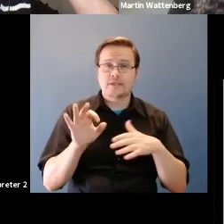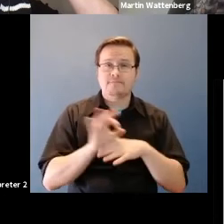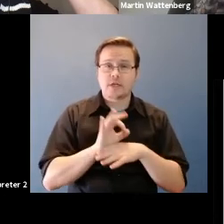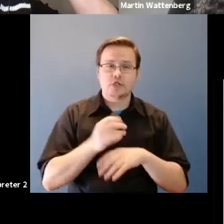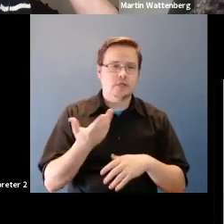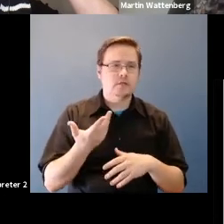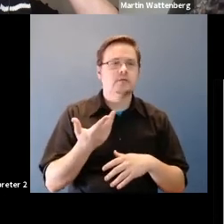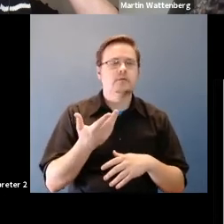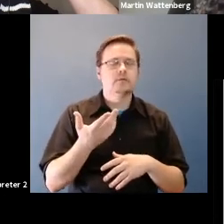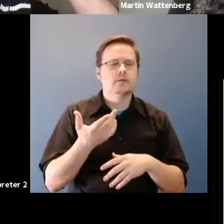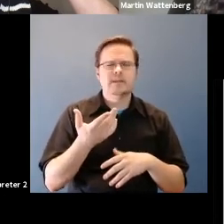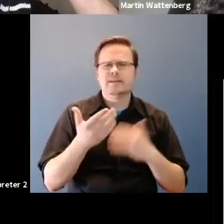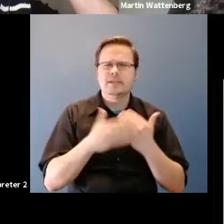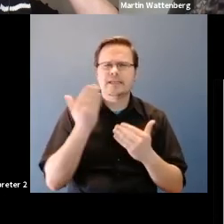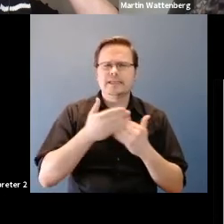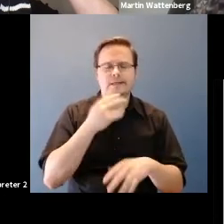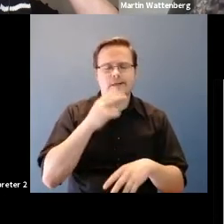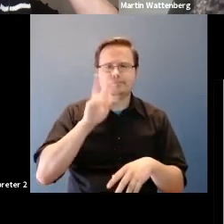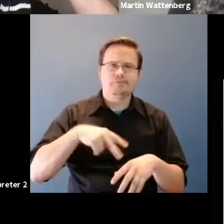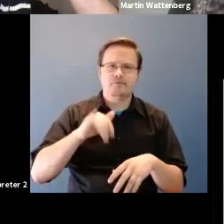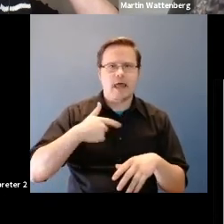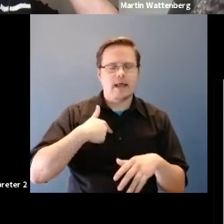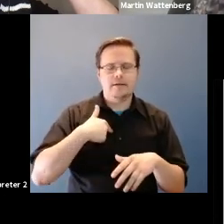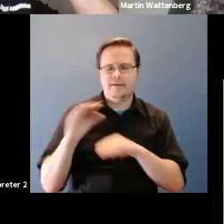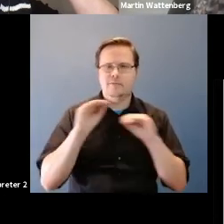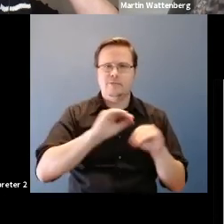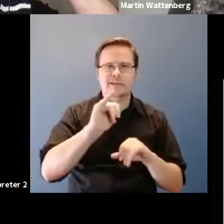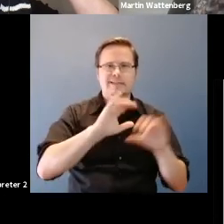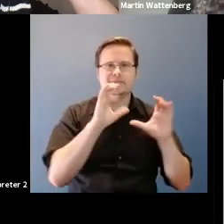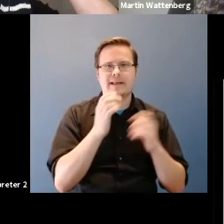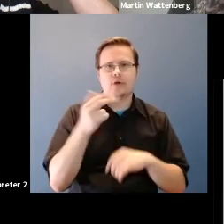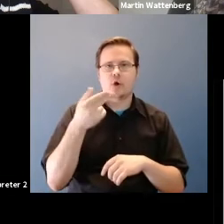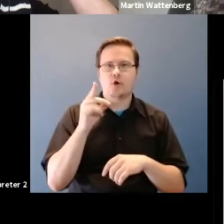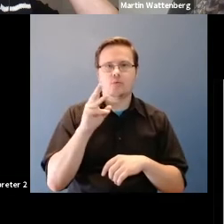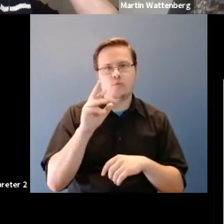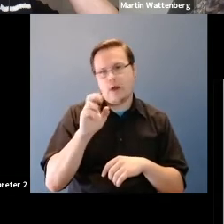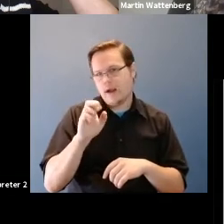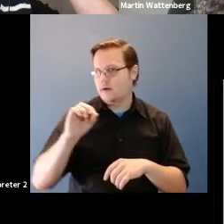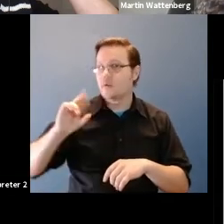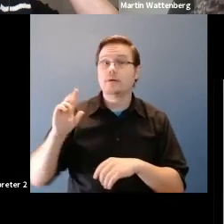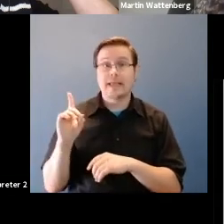Martin Wattenberg: And you know it's very easy to flip over that and put it in the same category as hardware or databases, but next slide.